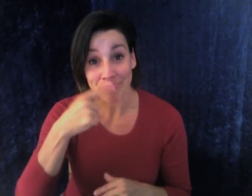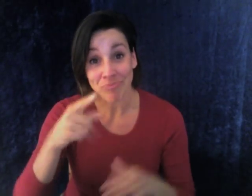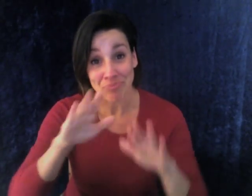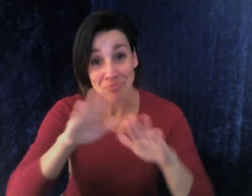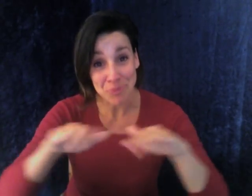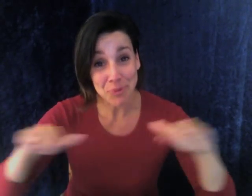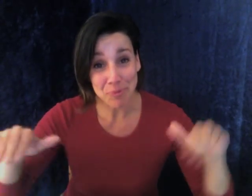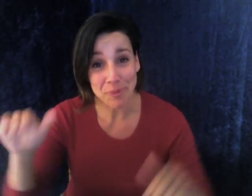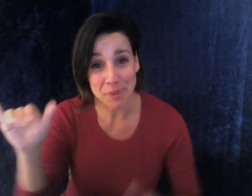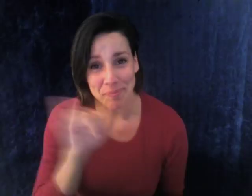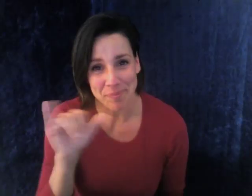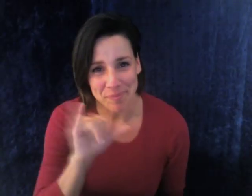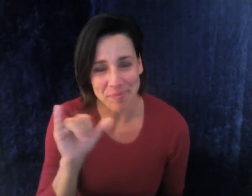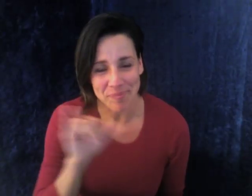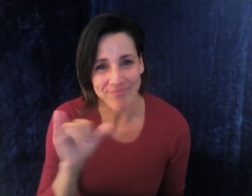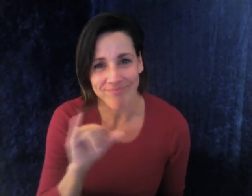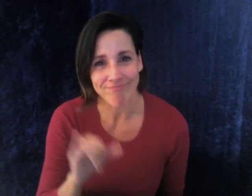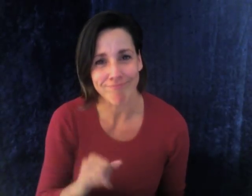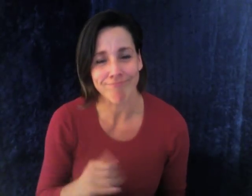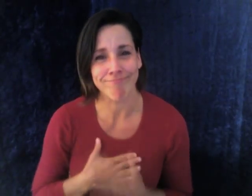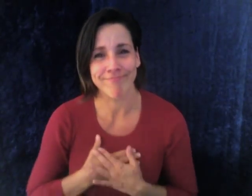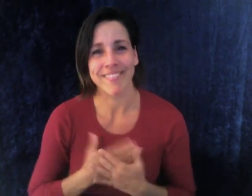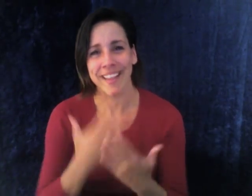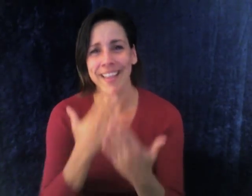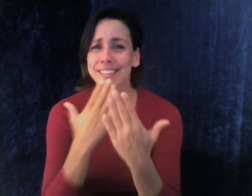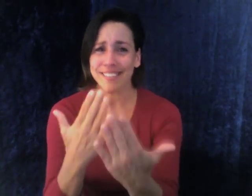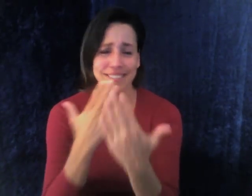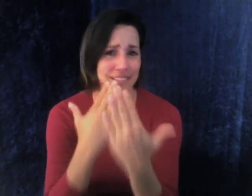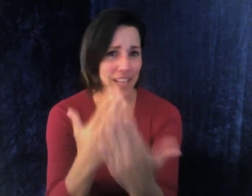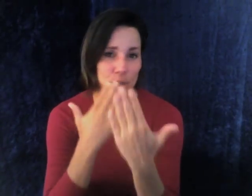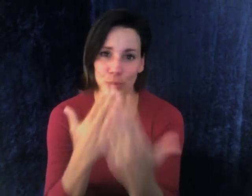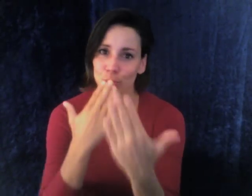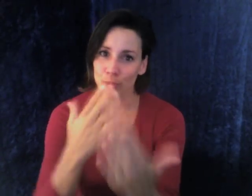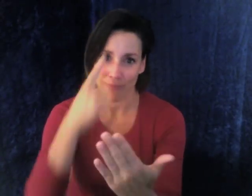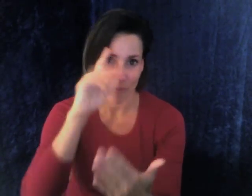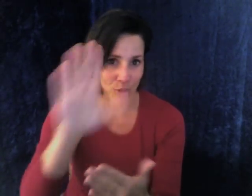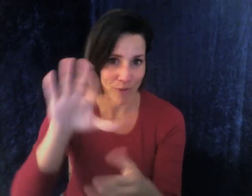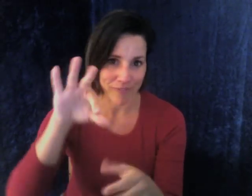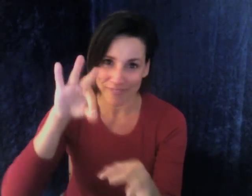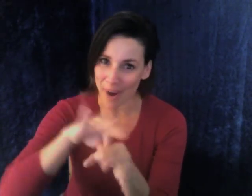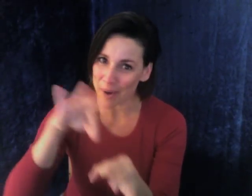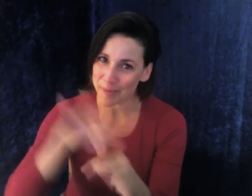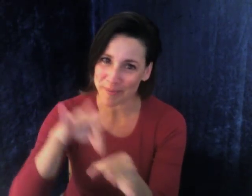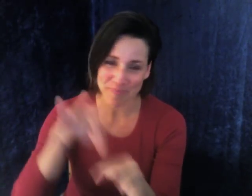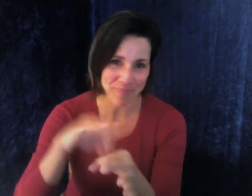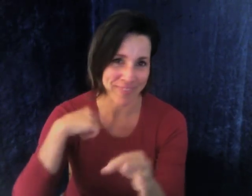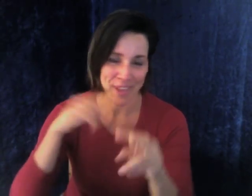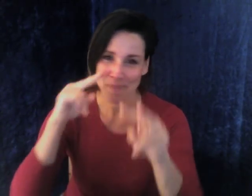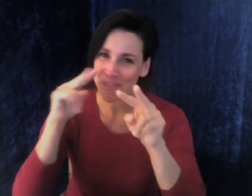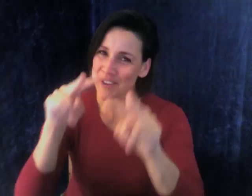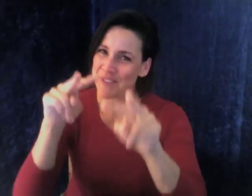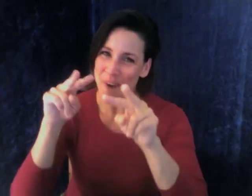and hearing children as well. Thank you for your votes.